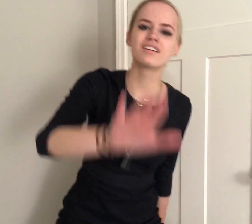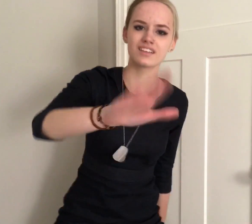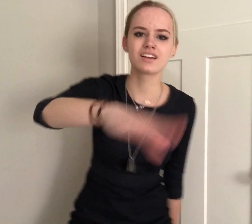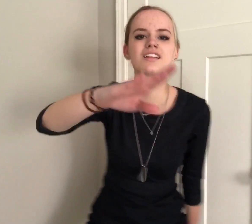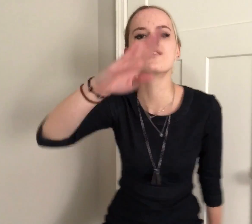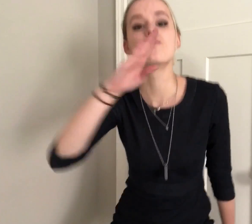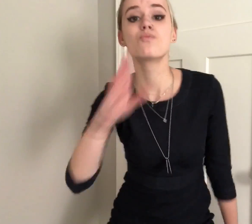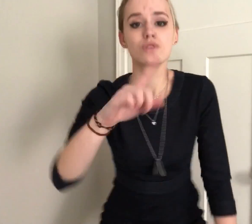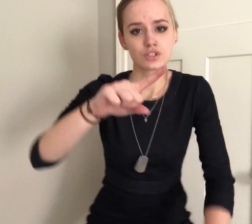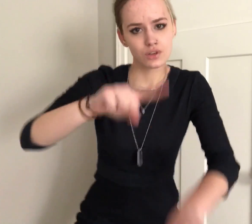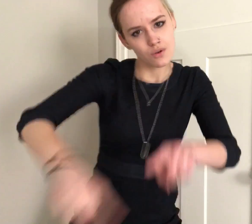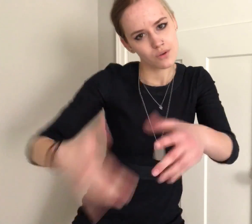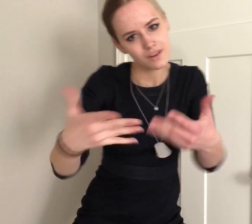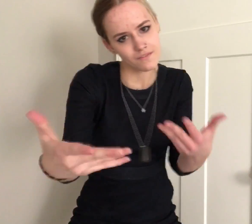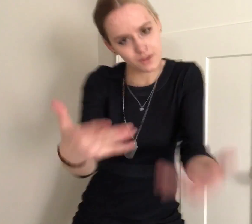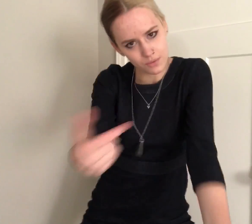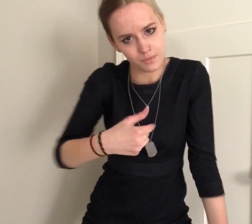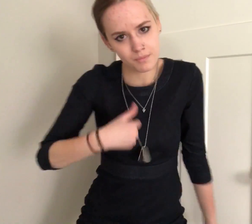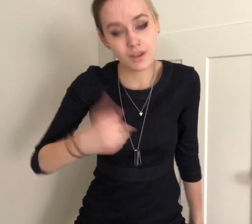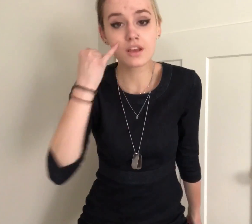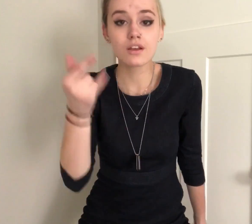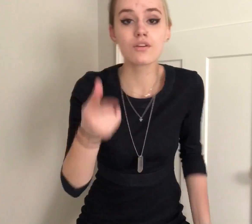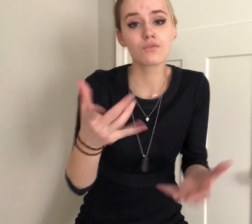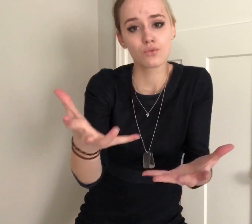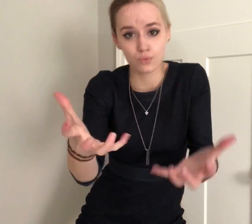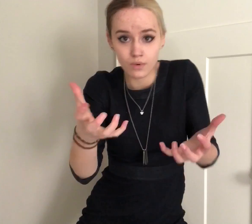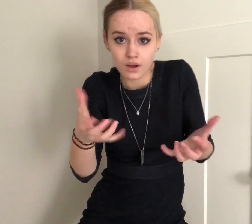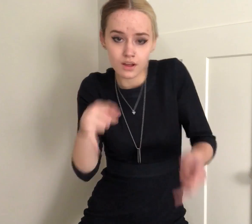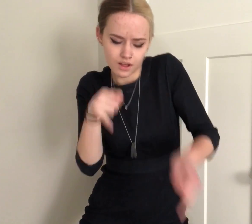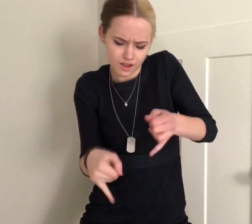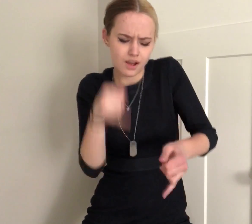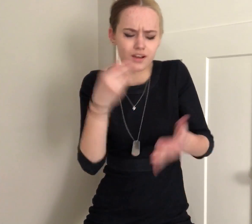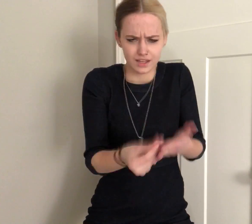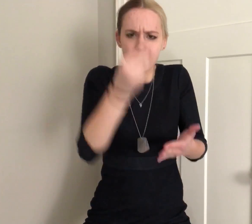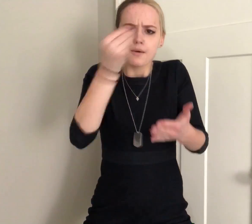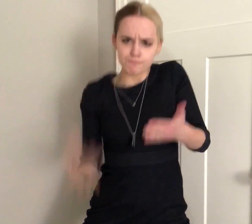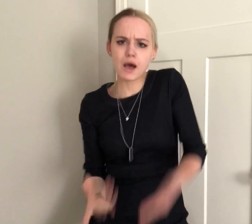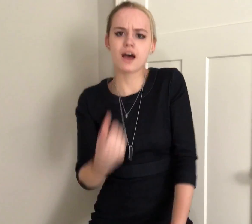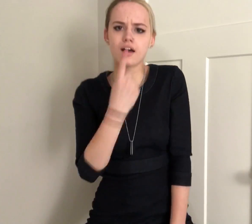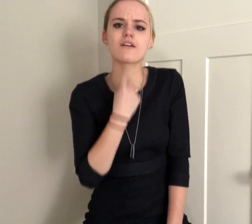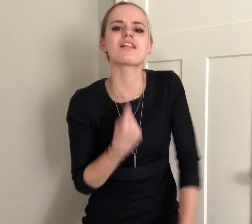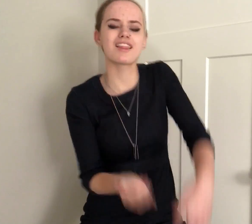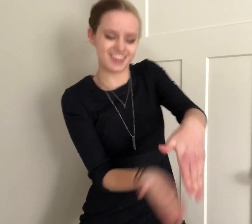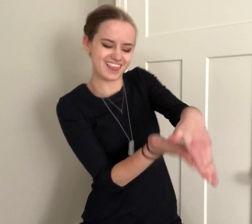Say lil bitch you cant fuck with me If you wanted to these expensive these is red bottoms